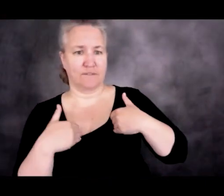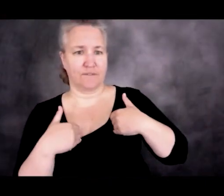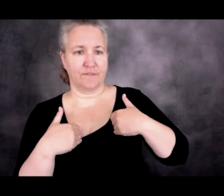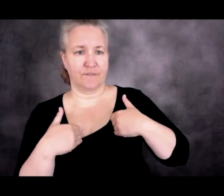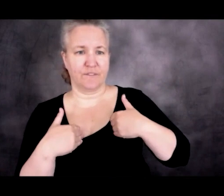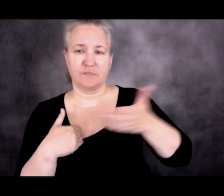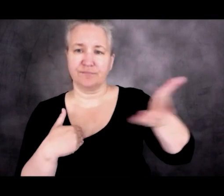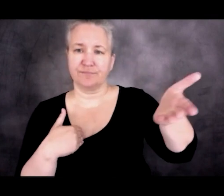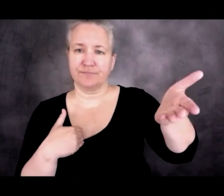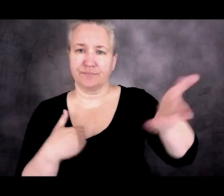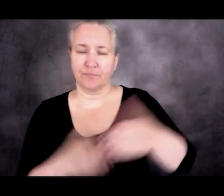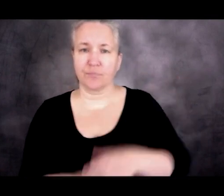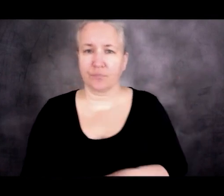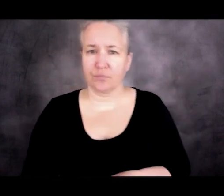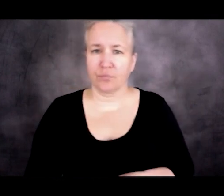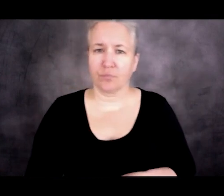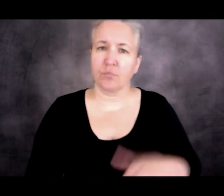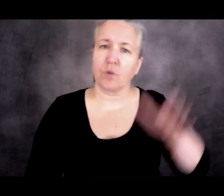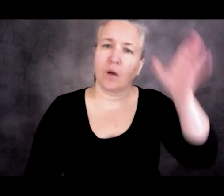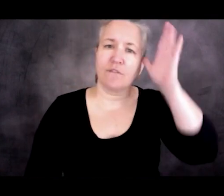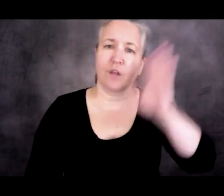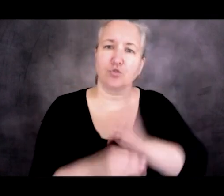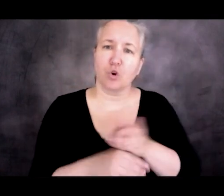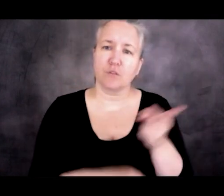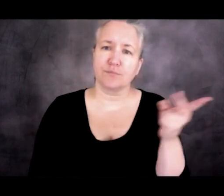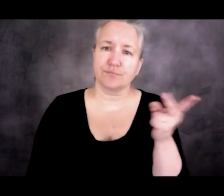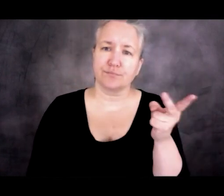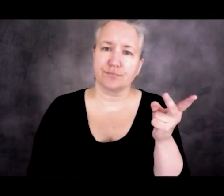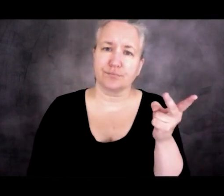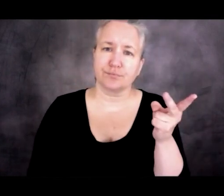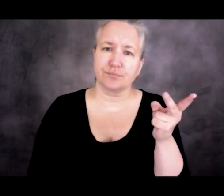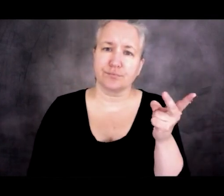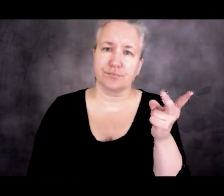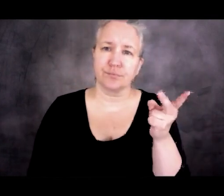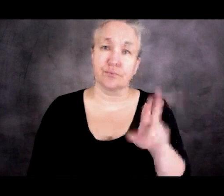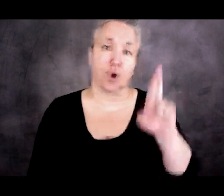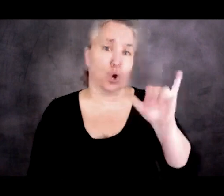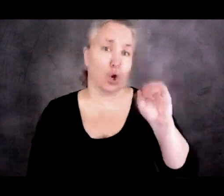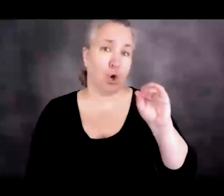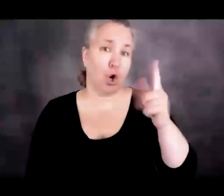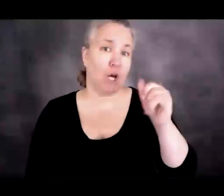the father and his daughter who died crossing the Rio Grande in 2019.